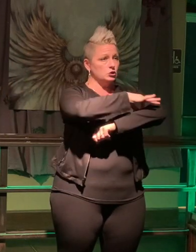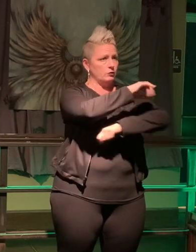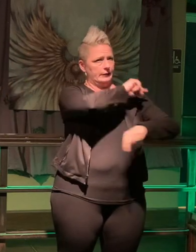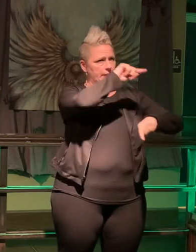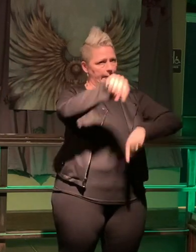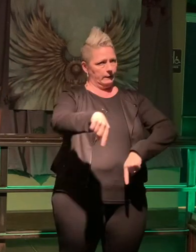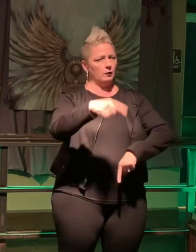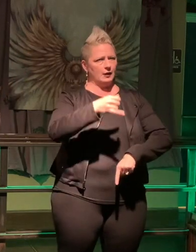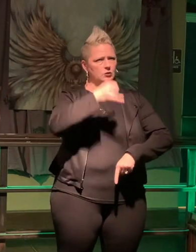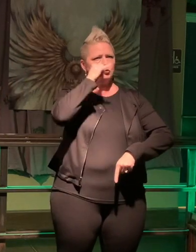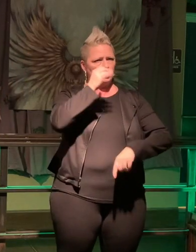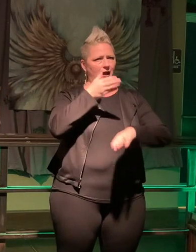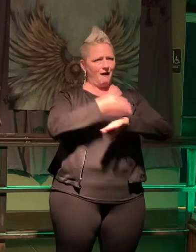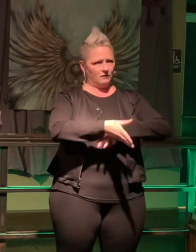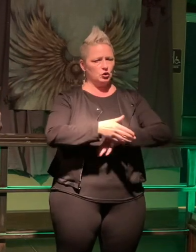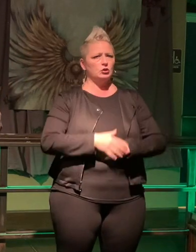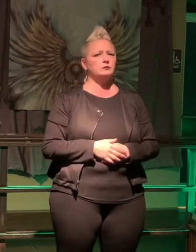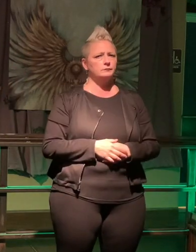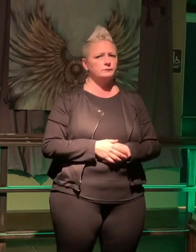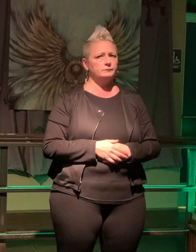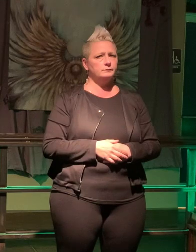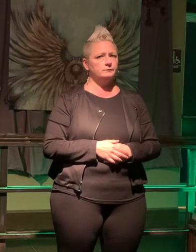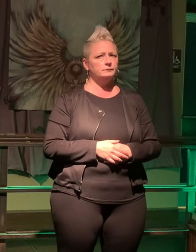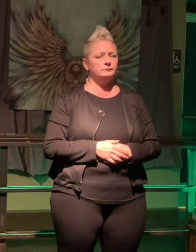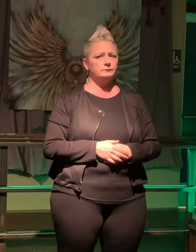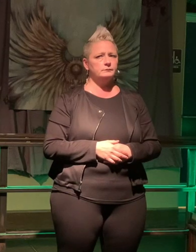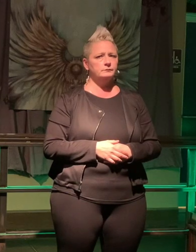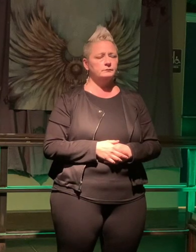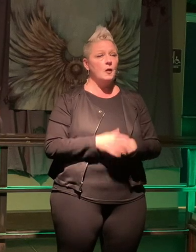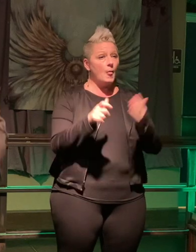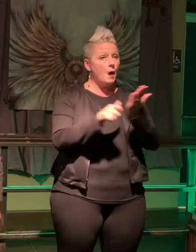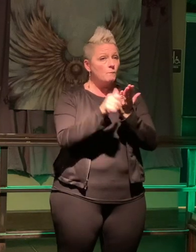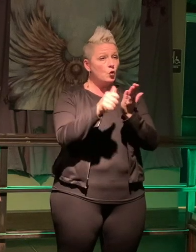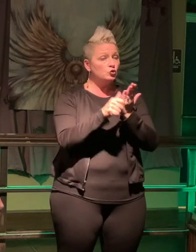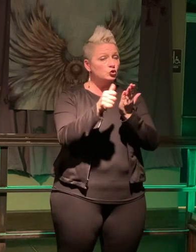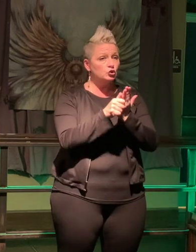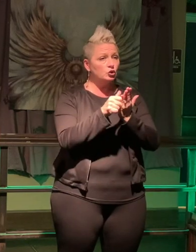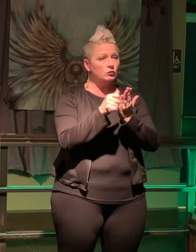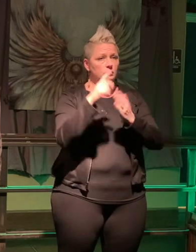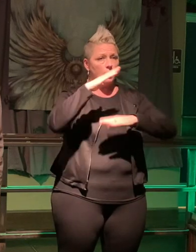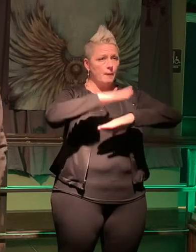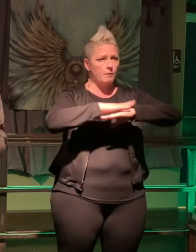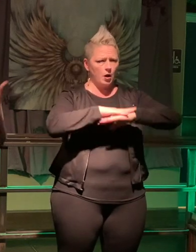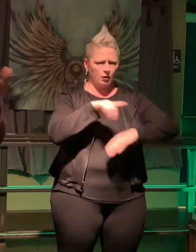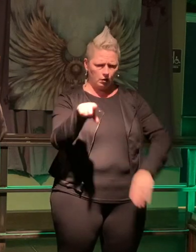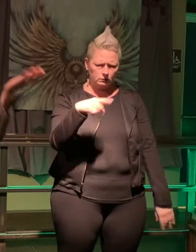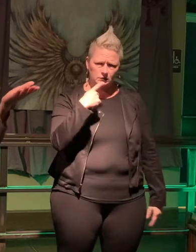and um, the bartender--- or the, the brochure was on the um bar and I said to the bartender "what is this?"